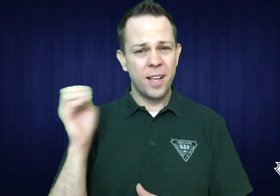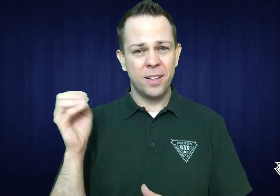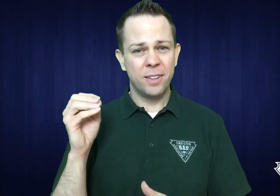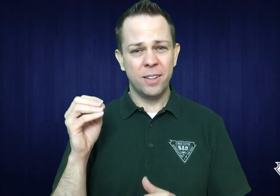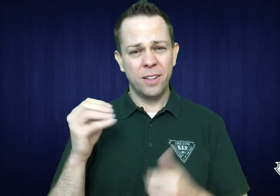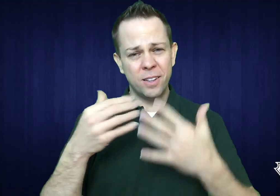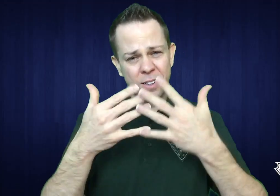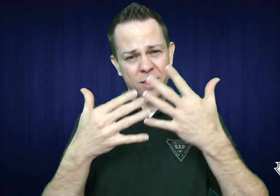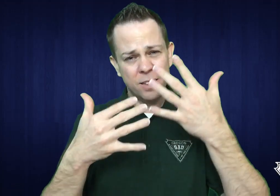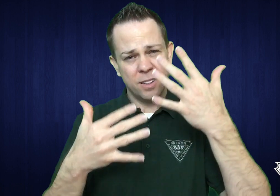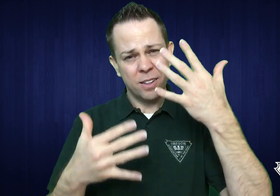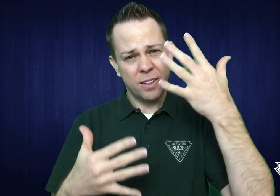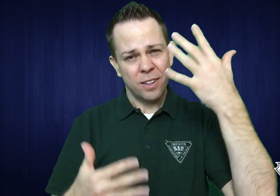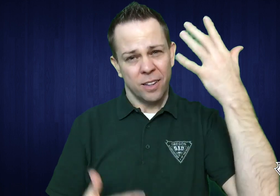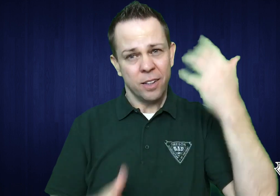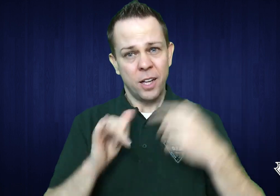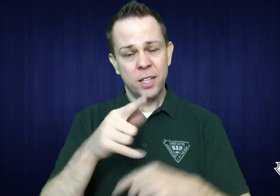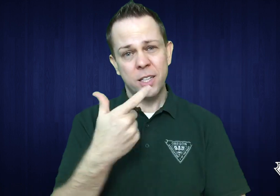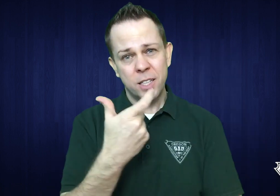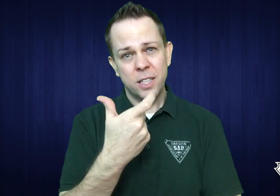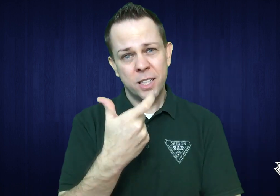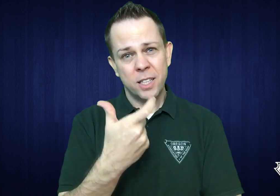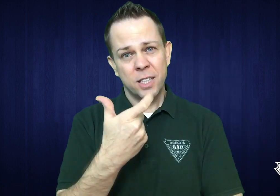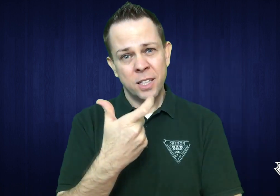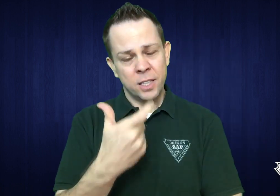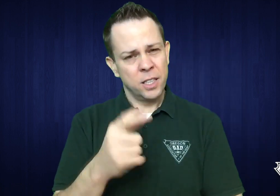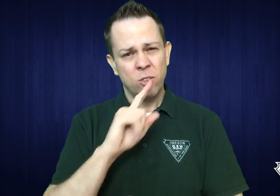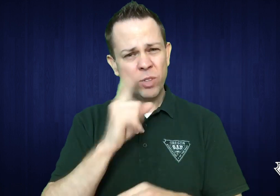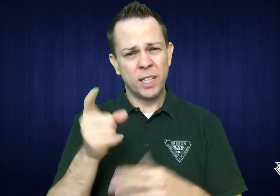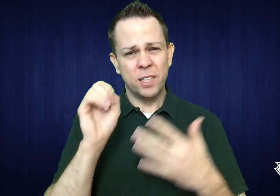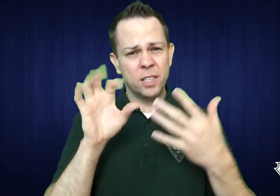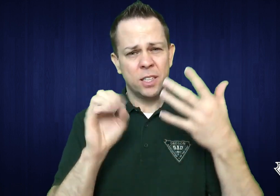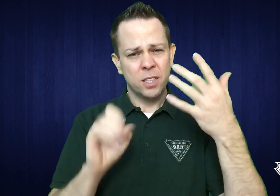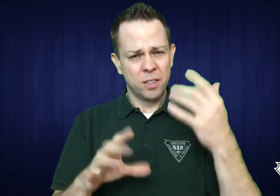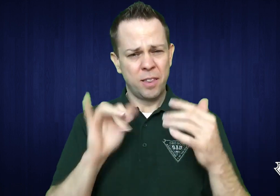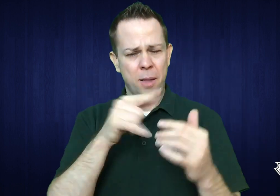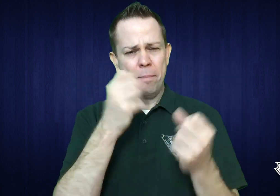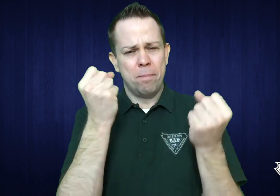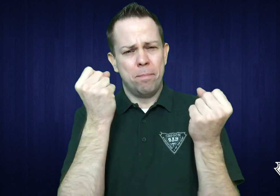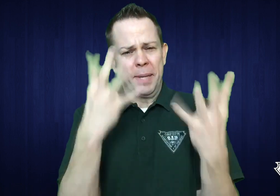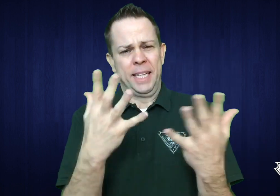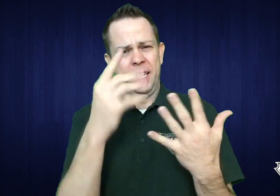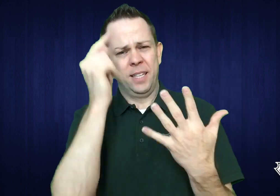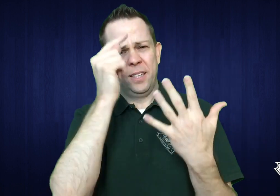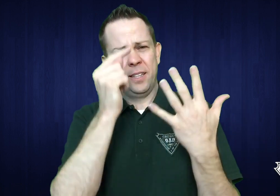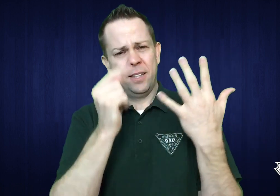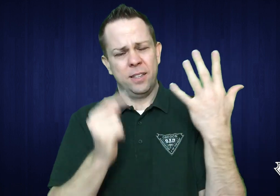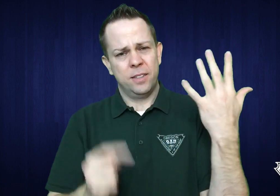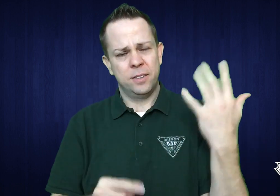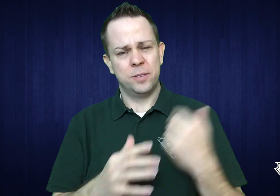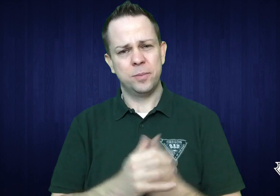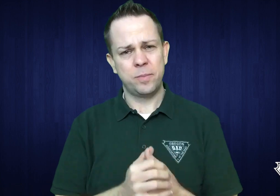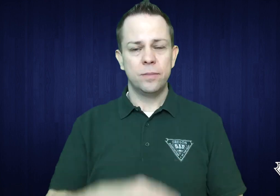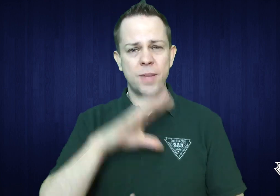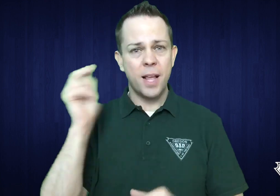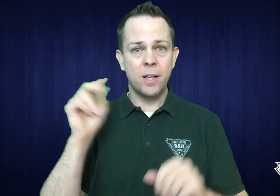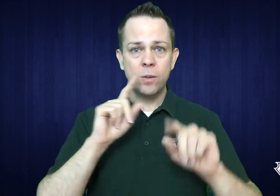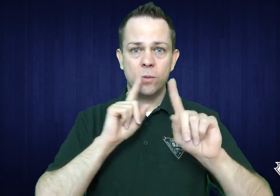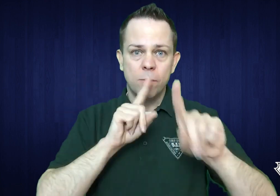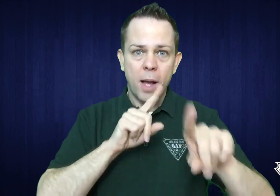As you have seen, we have been involved in quite a lot of different events this year!